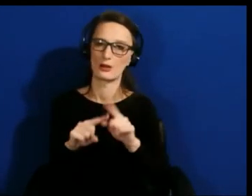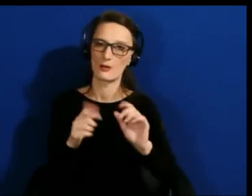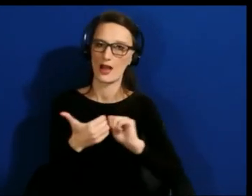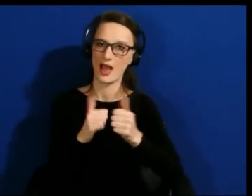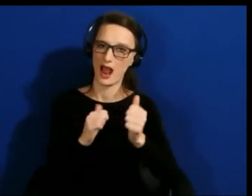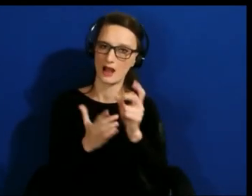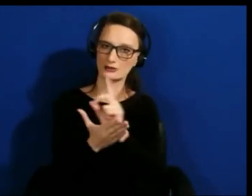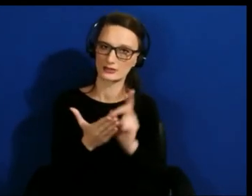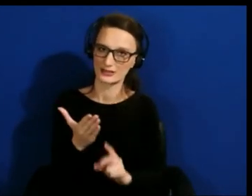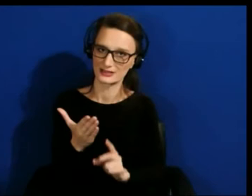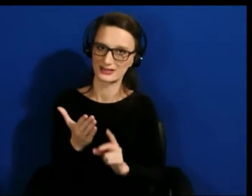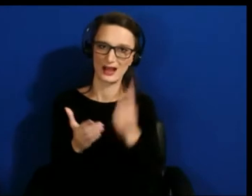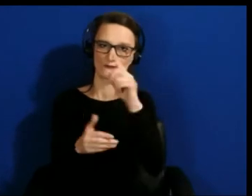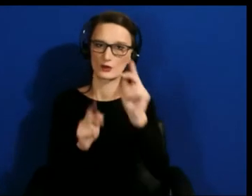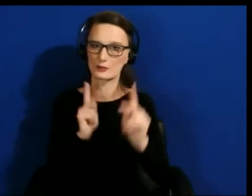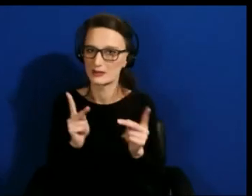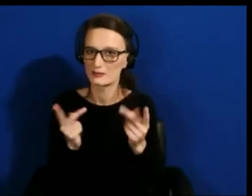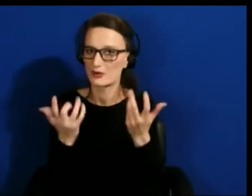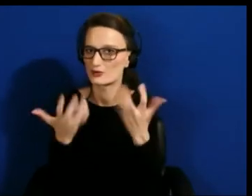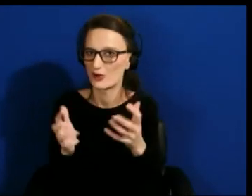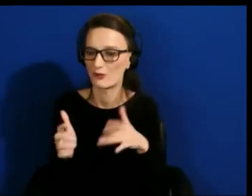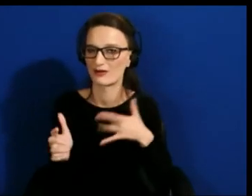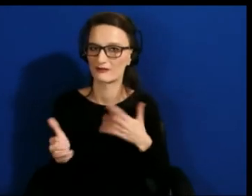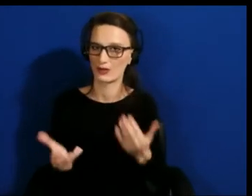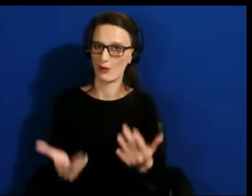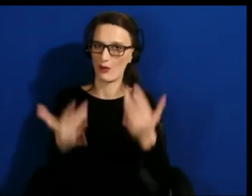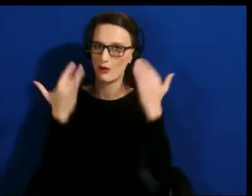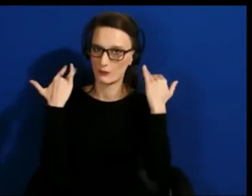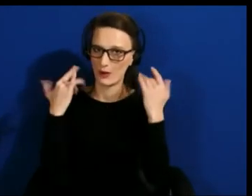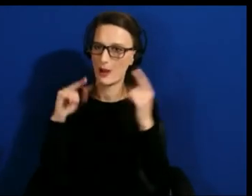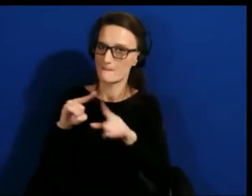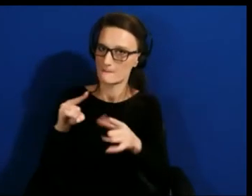And that requires people being able to adapt to their preference and needs.